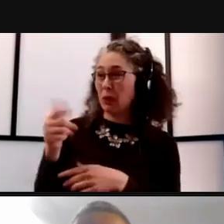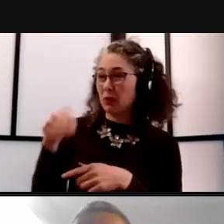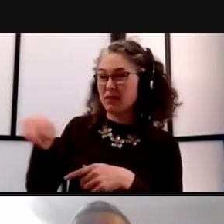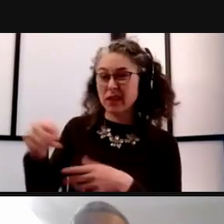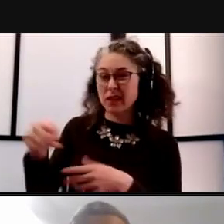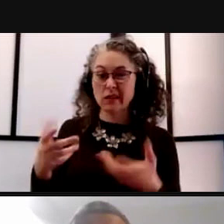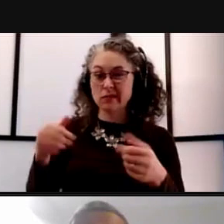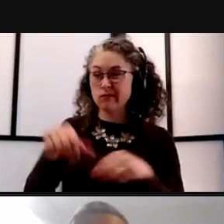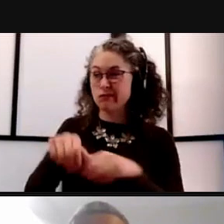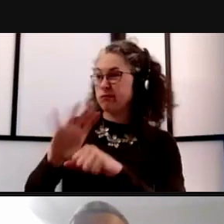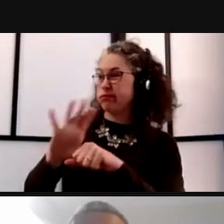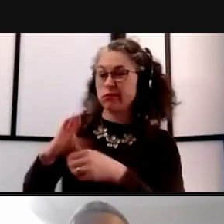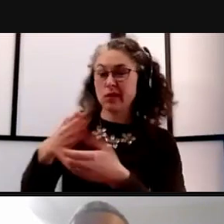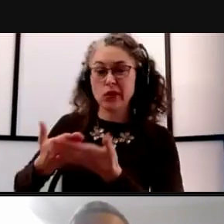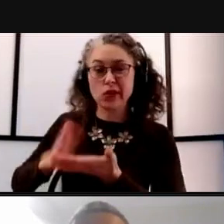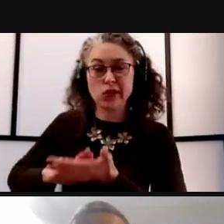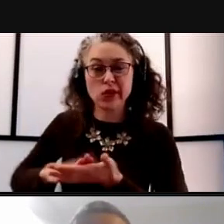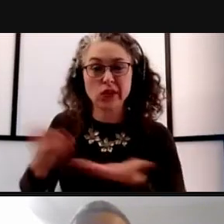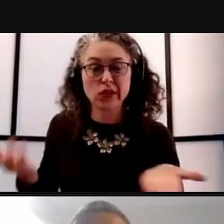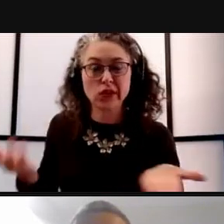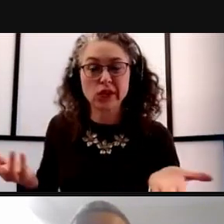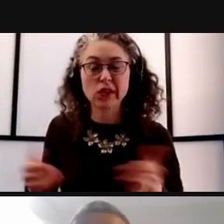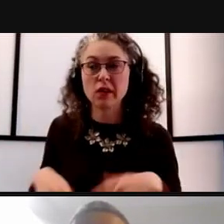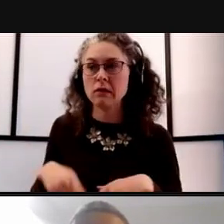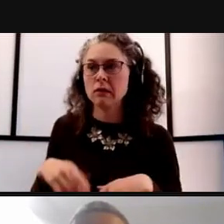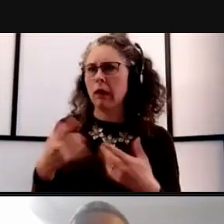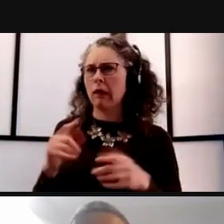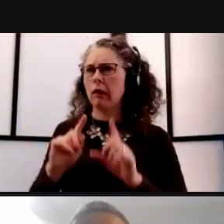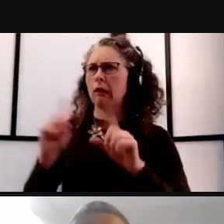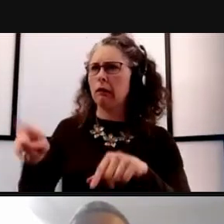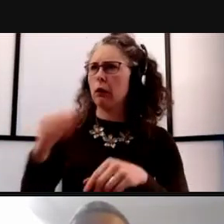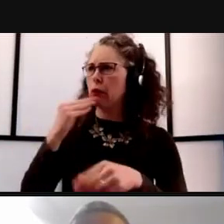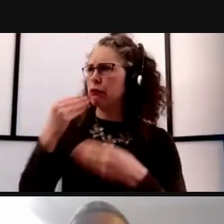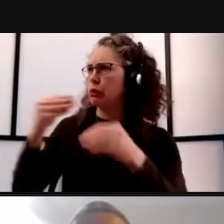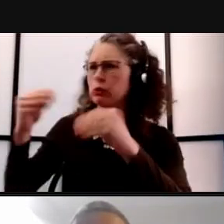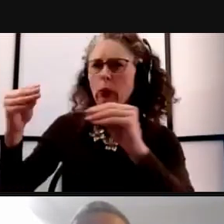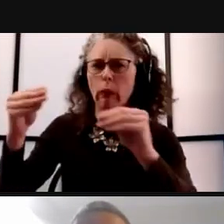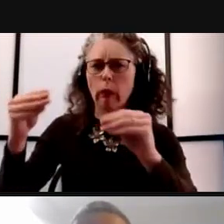and don't know how to necessarily get groceries. It's not easy between COVID and the winter time